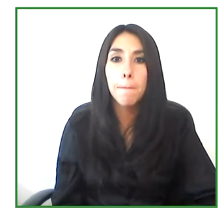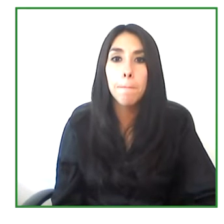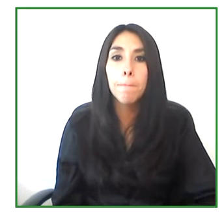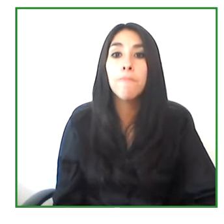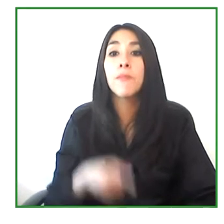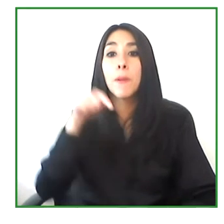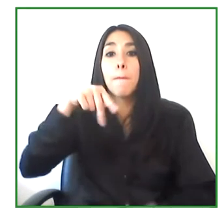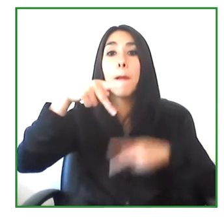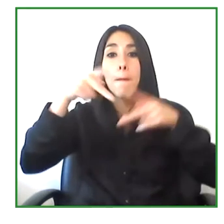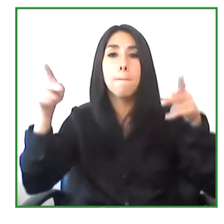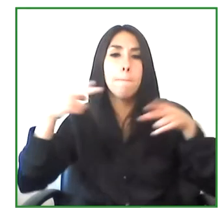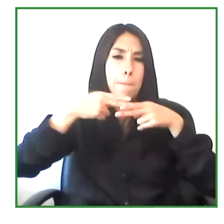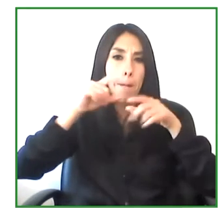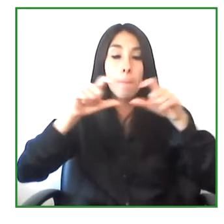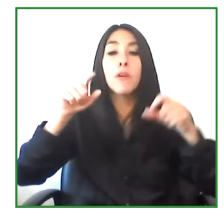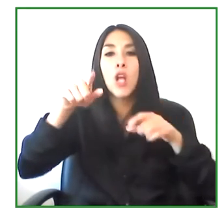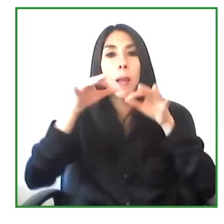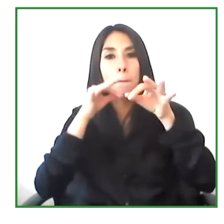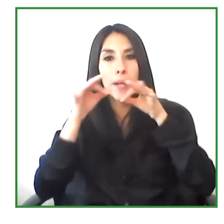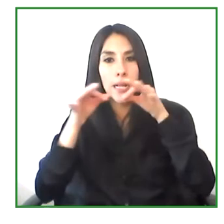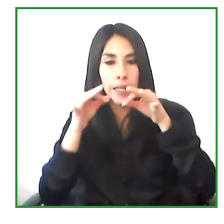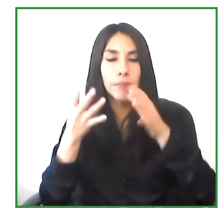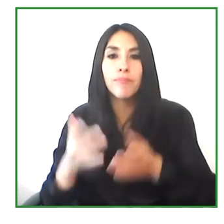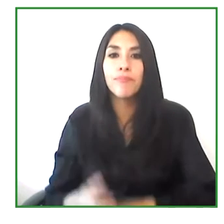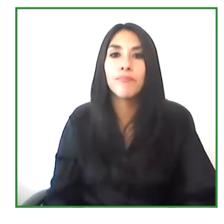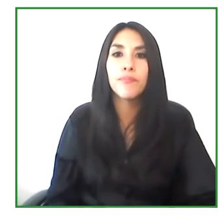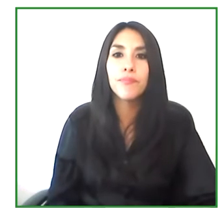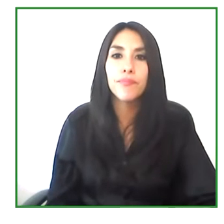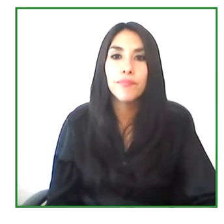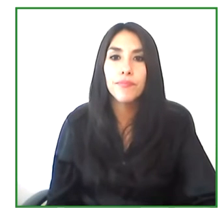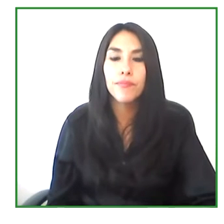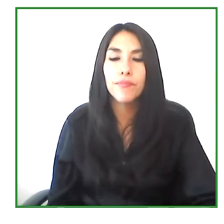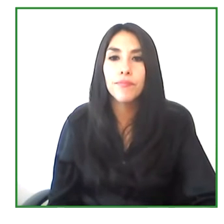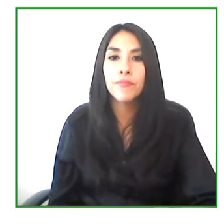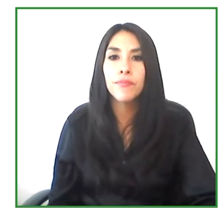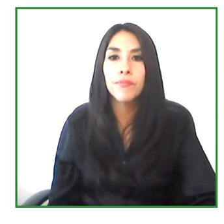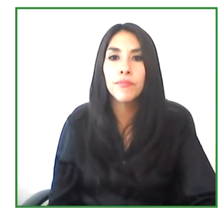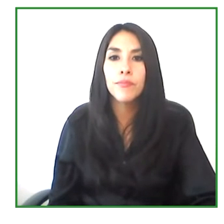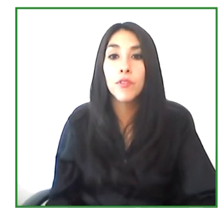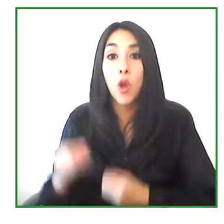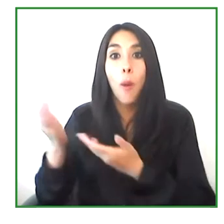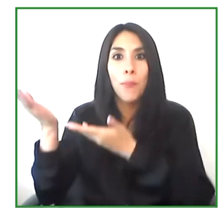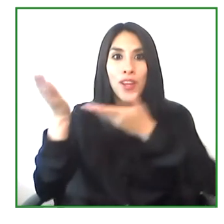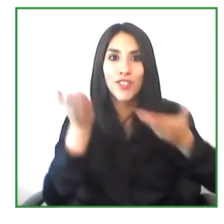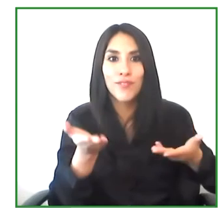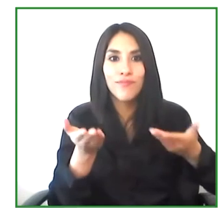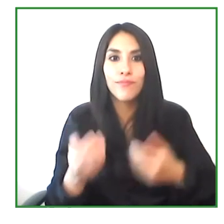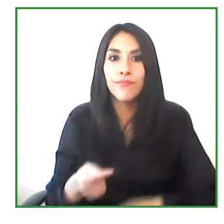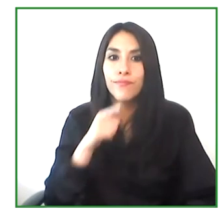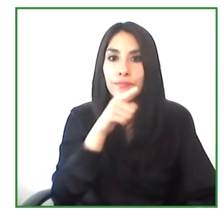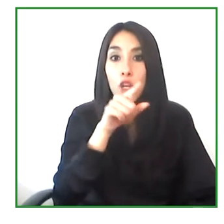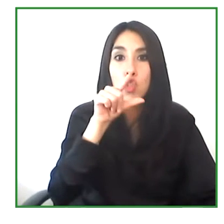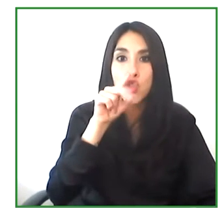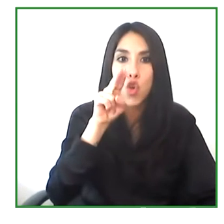a measurement of the impact of this initiative. Thank you very much, Ingrid.